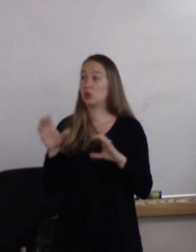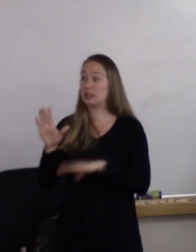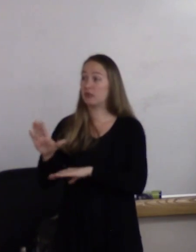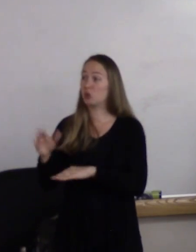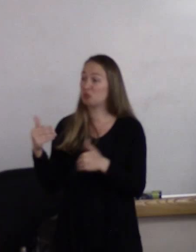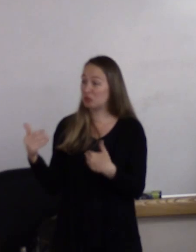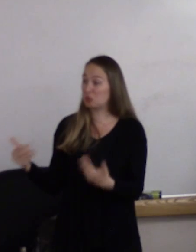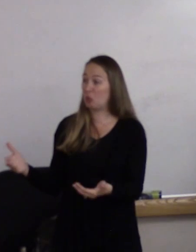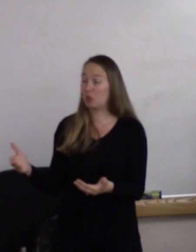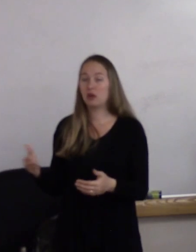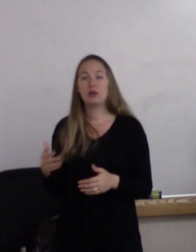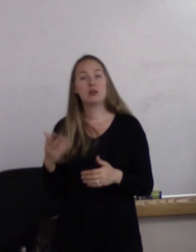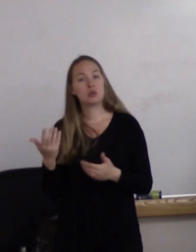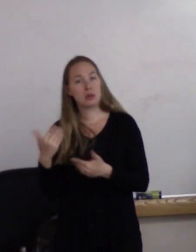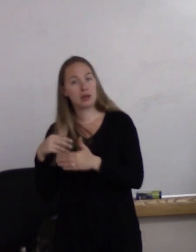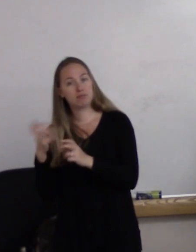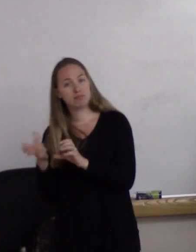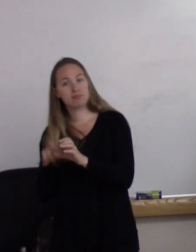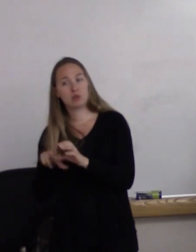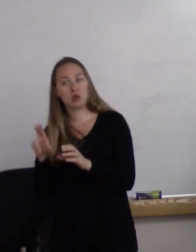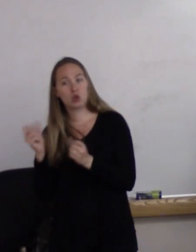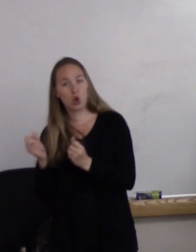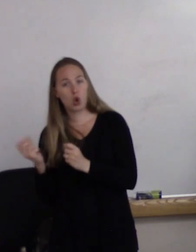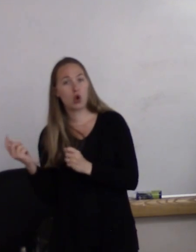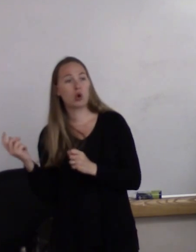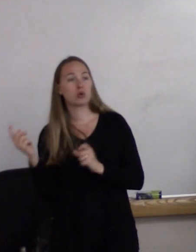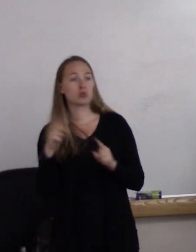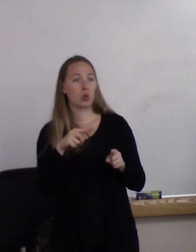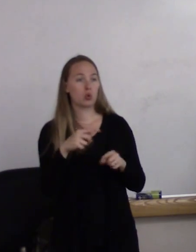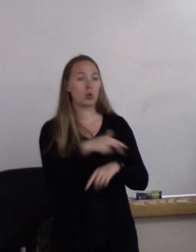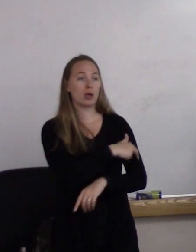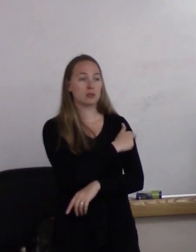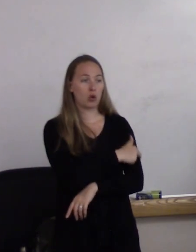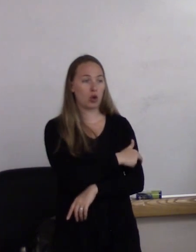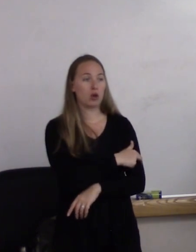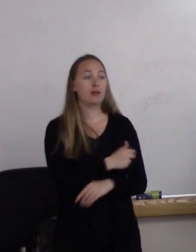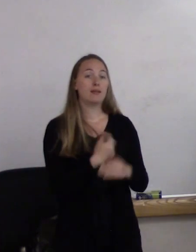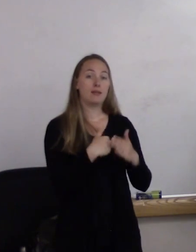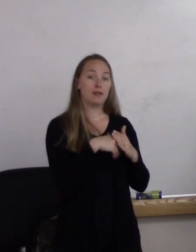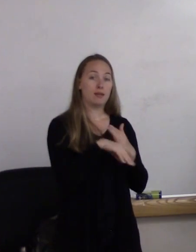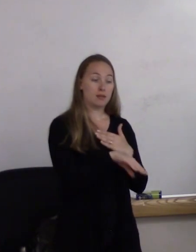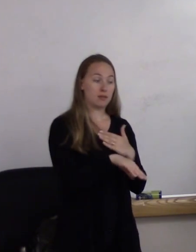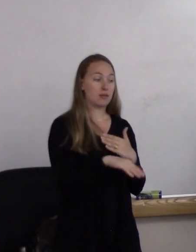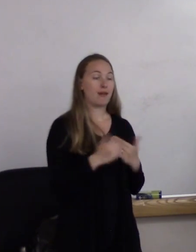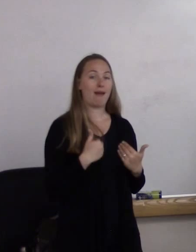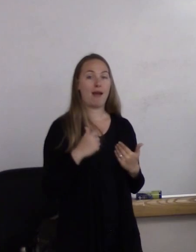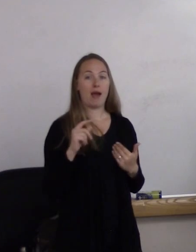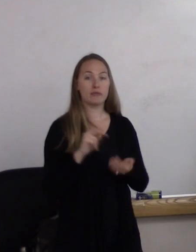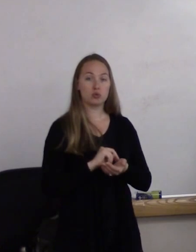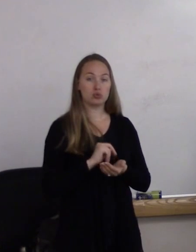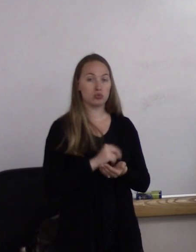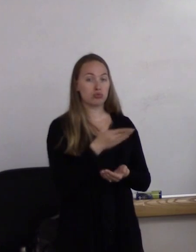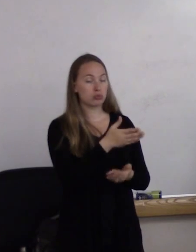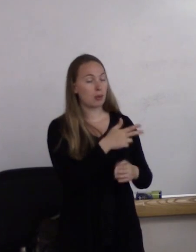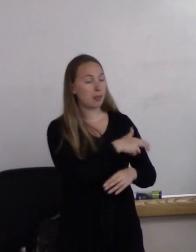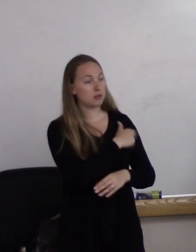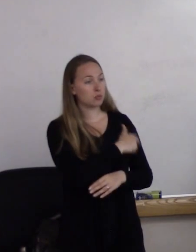So they get in the car and they go to the hospital and they walk in and there's a triage nurse at the hospital. And the triage nurse